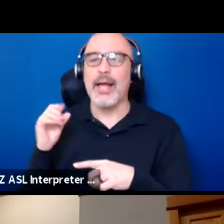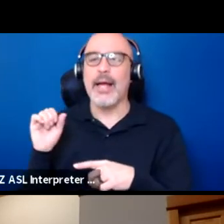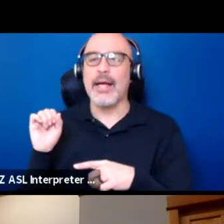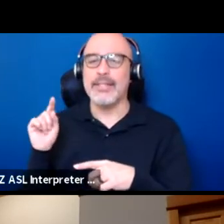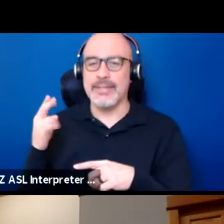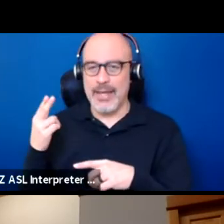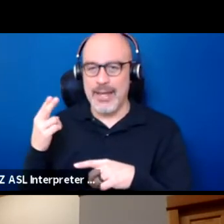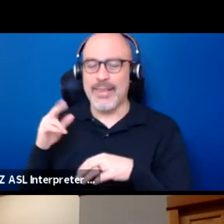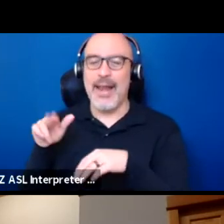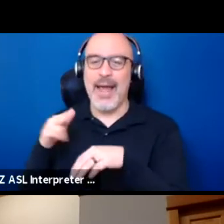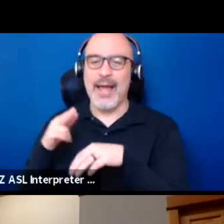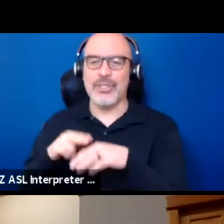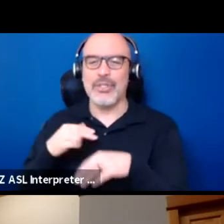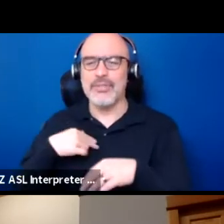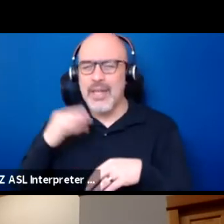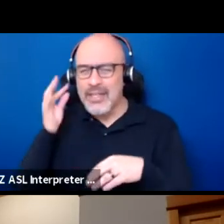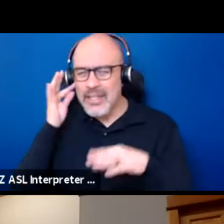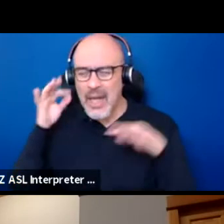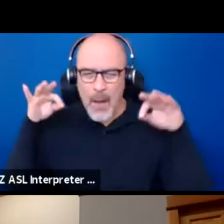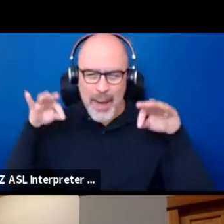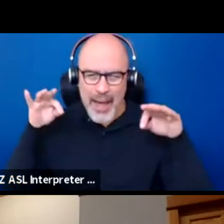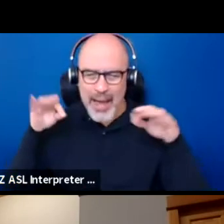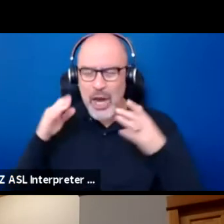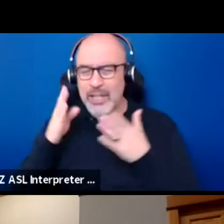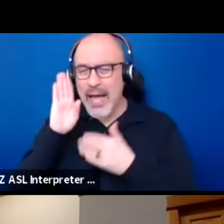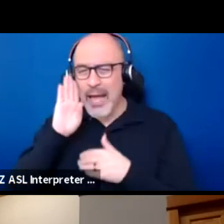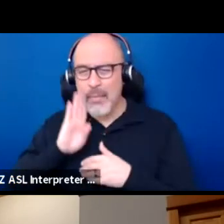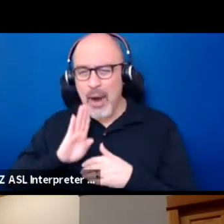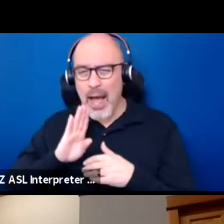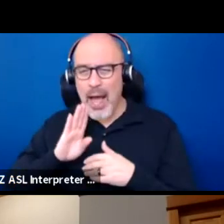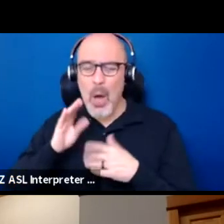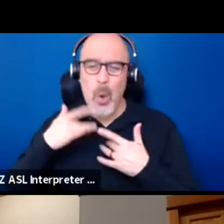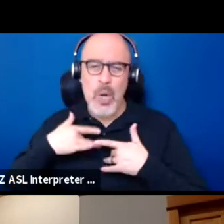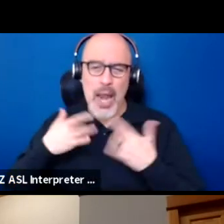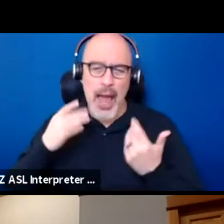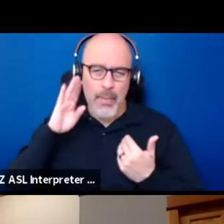My hair's dyed. So I have some dark brown hair, some light brown hair